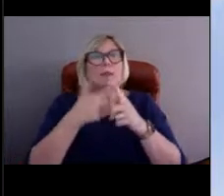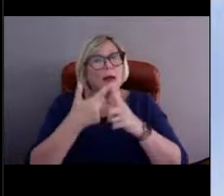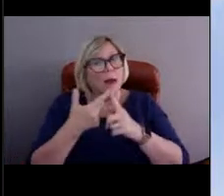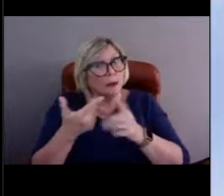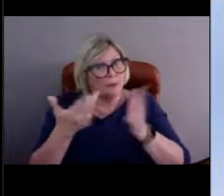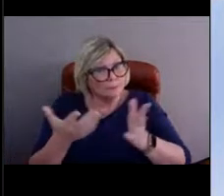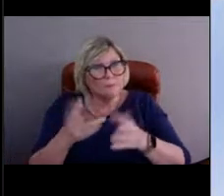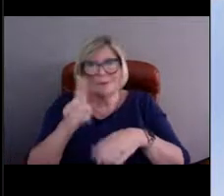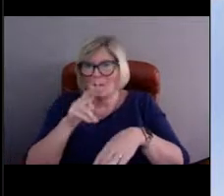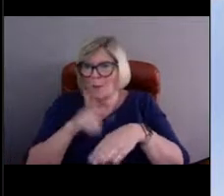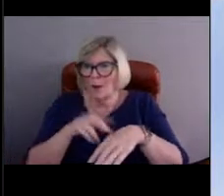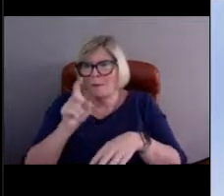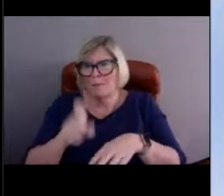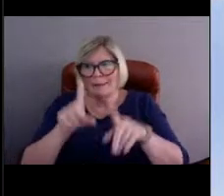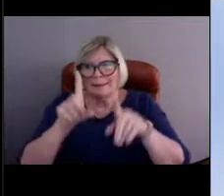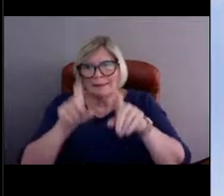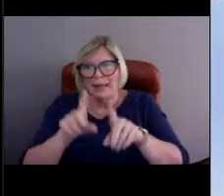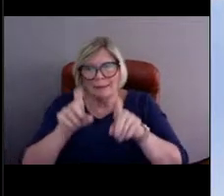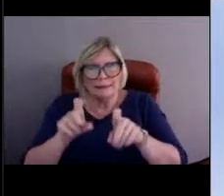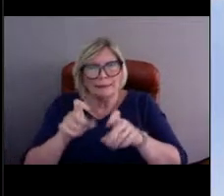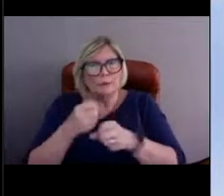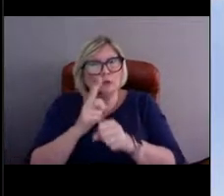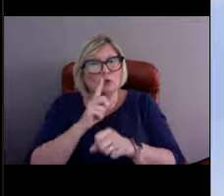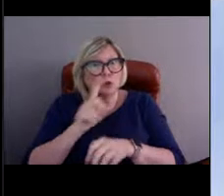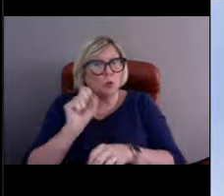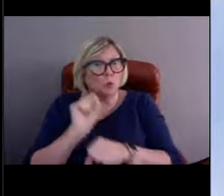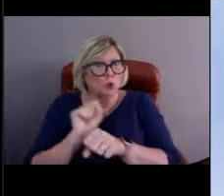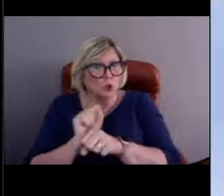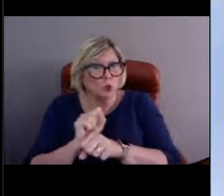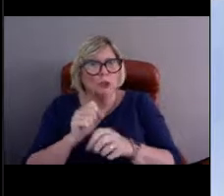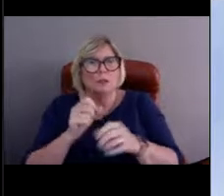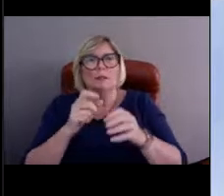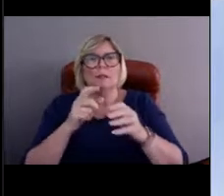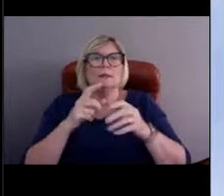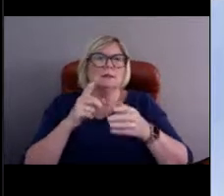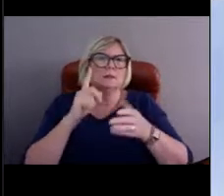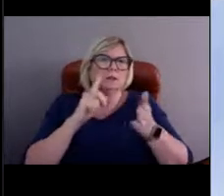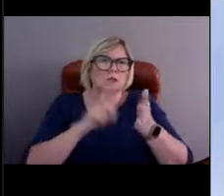So we test the individual pieces, the sensors, the equipment,